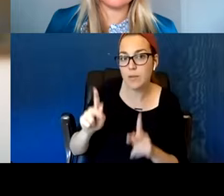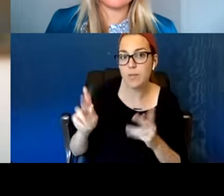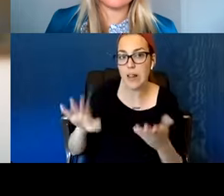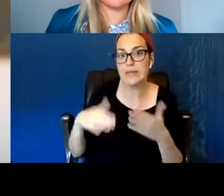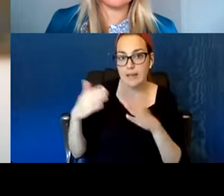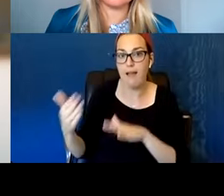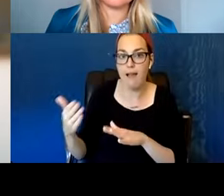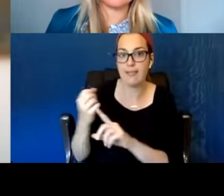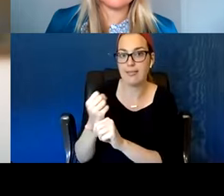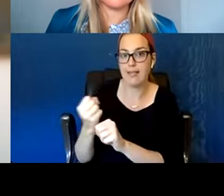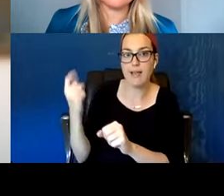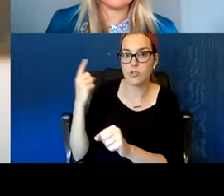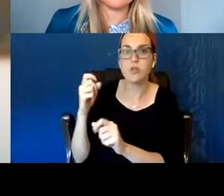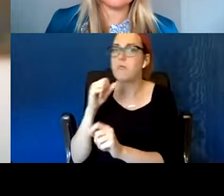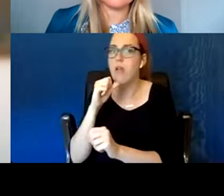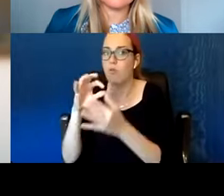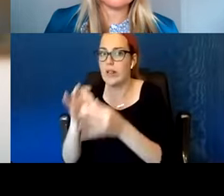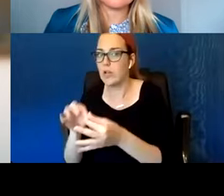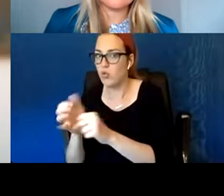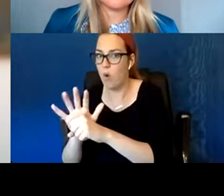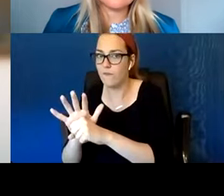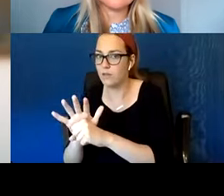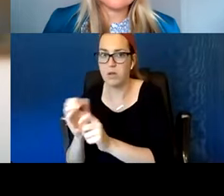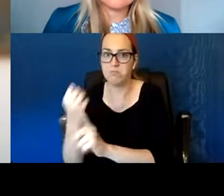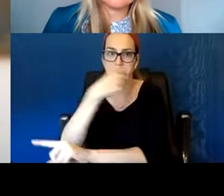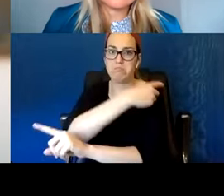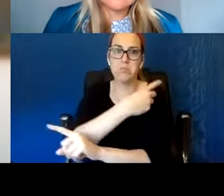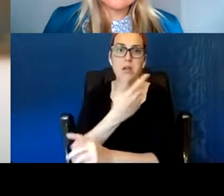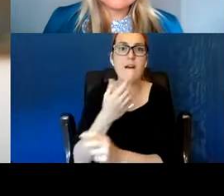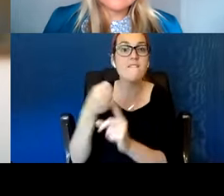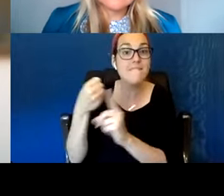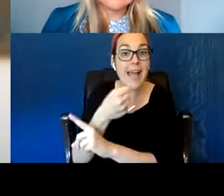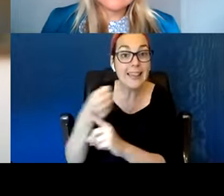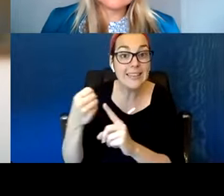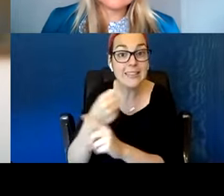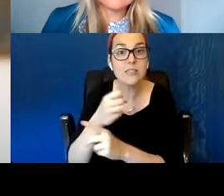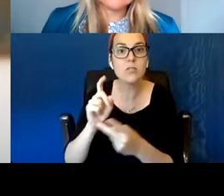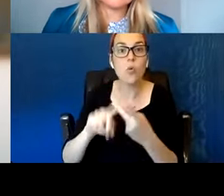Mostly violence and addiction related stuff.